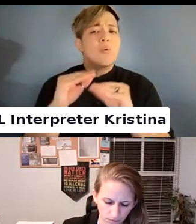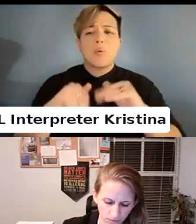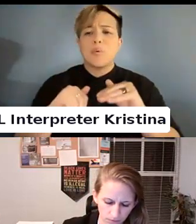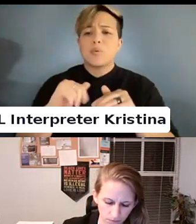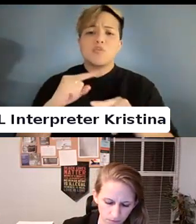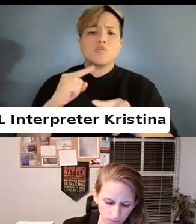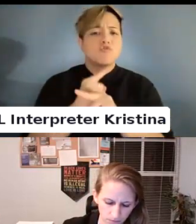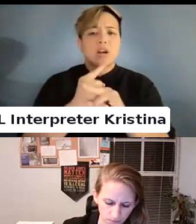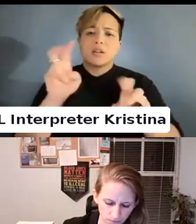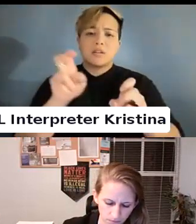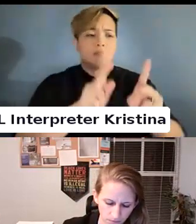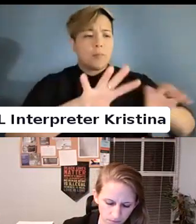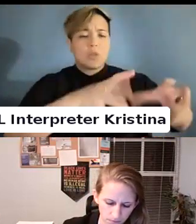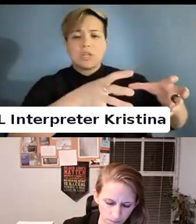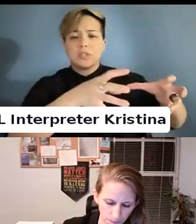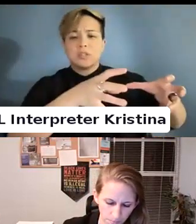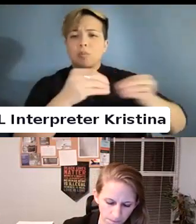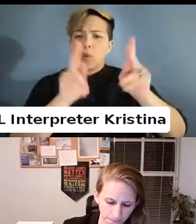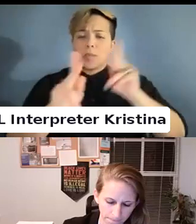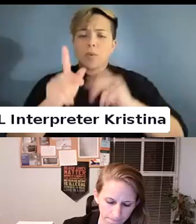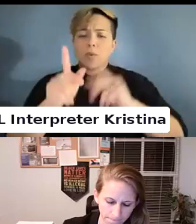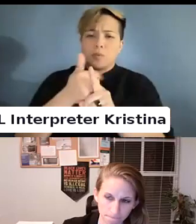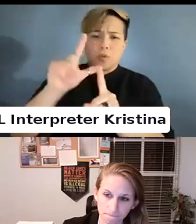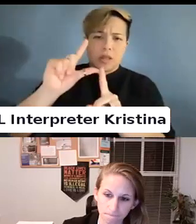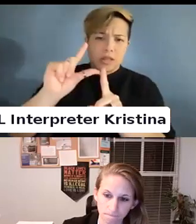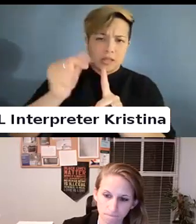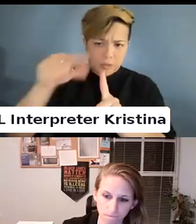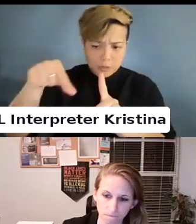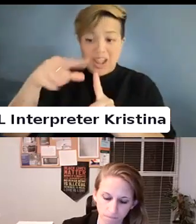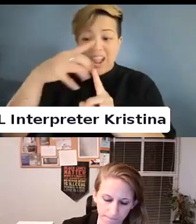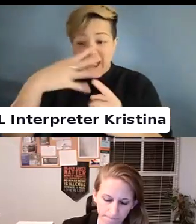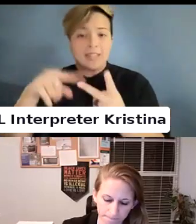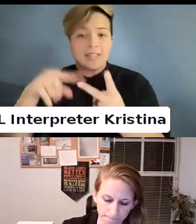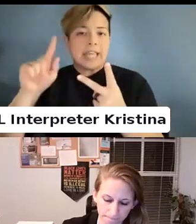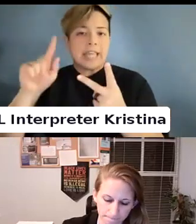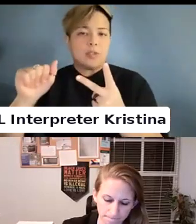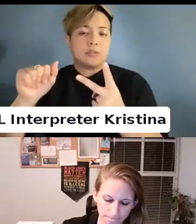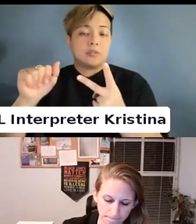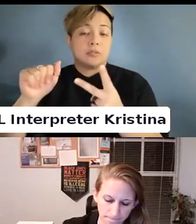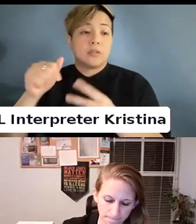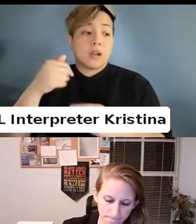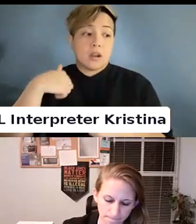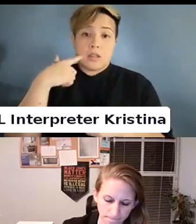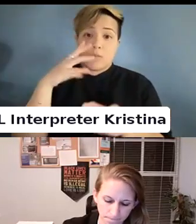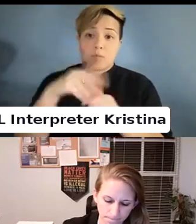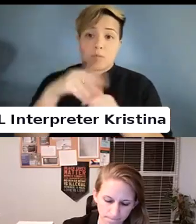There are more people who are LGBT Q and disabled. And I think part of that is come through trauma right?